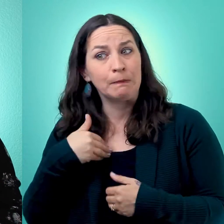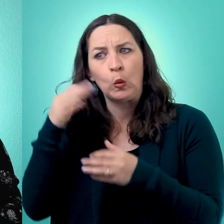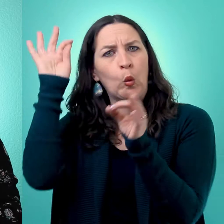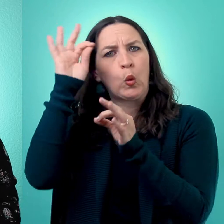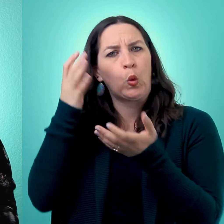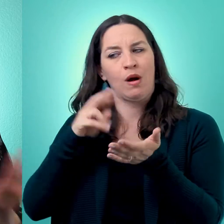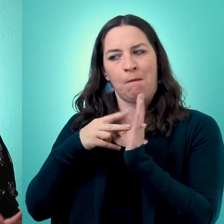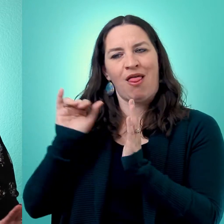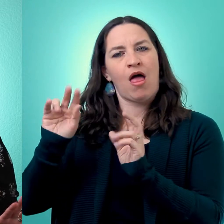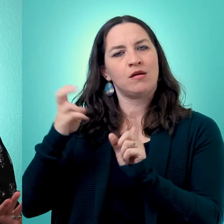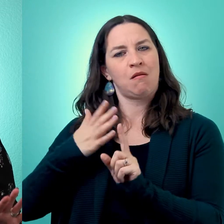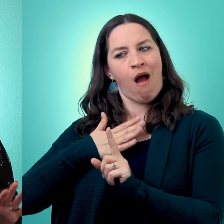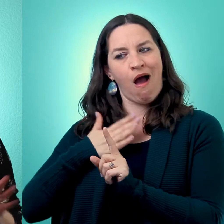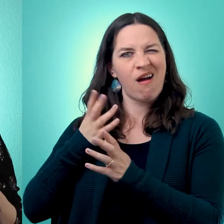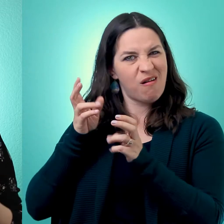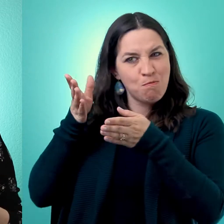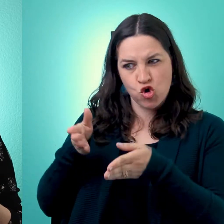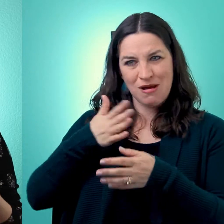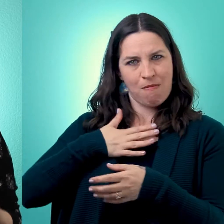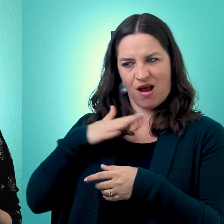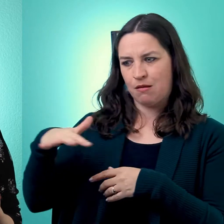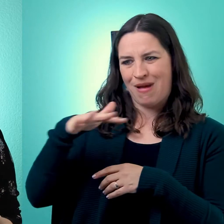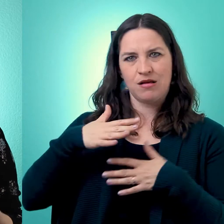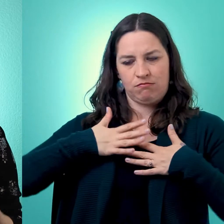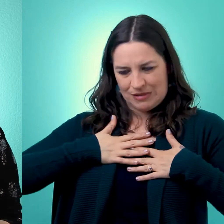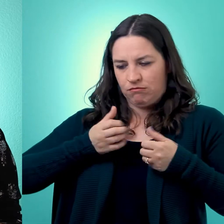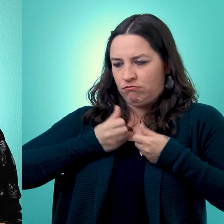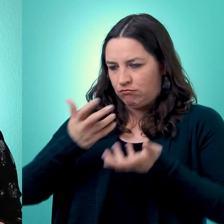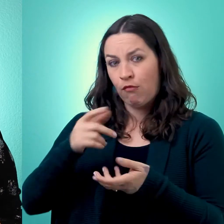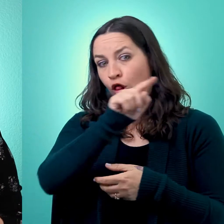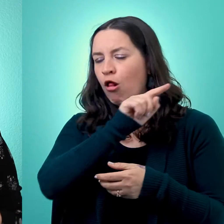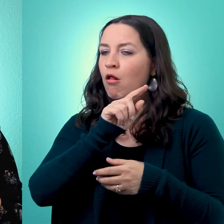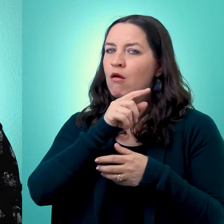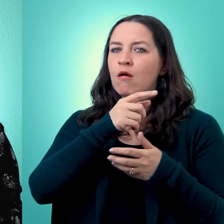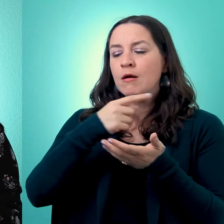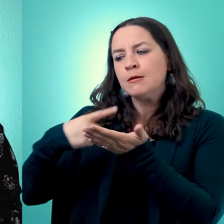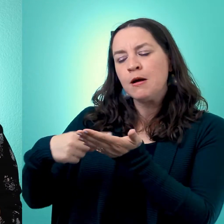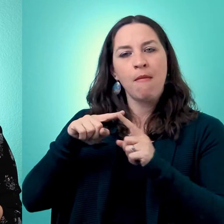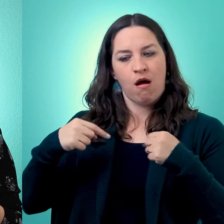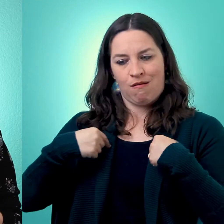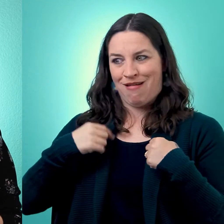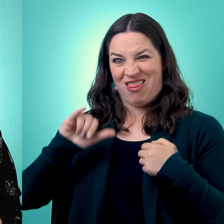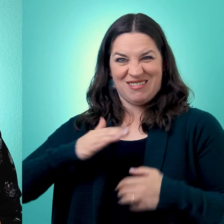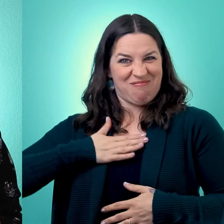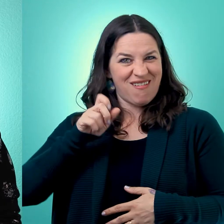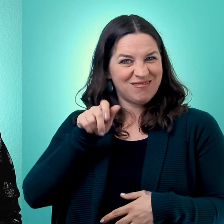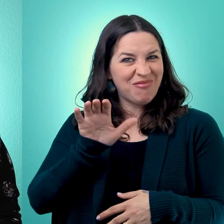They don't know anything about your life, which means they only belong to you. That dedicated space is just for you.